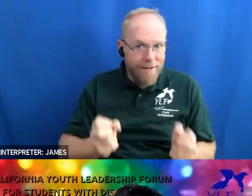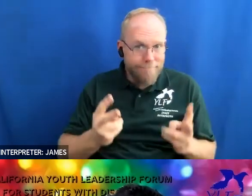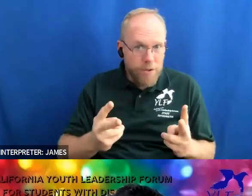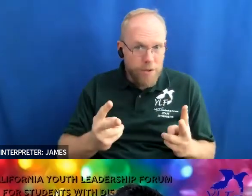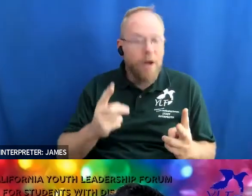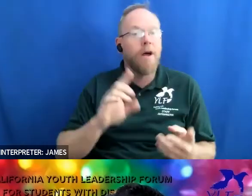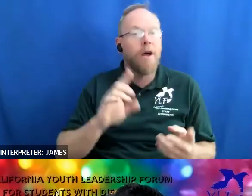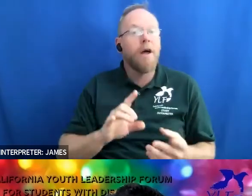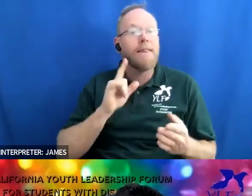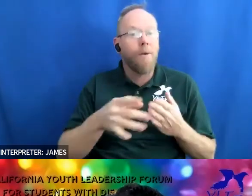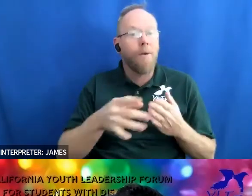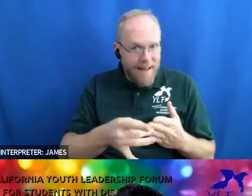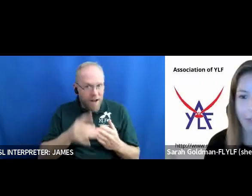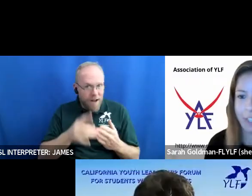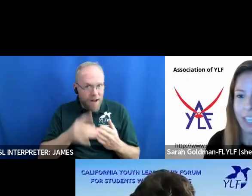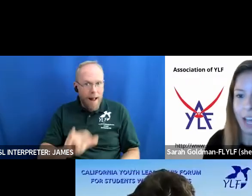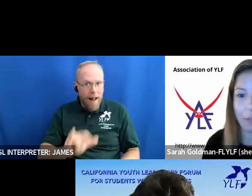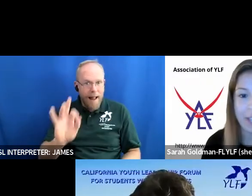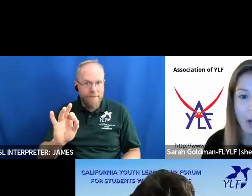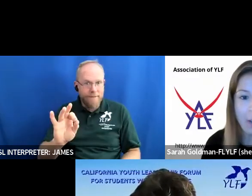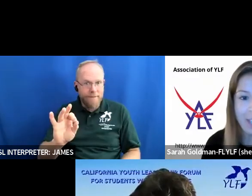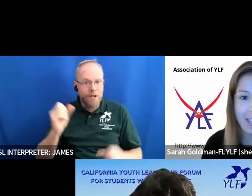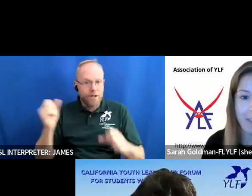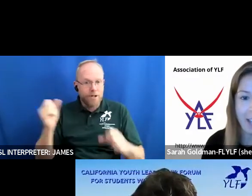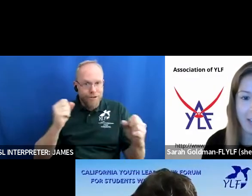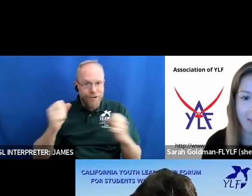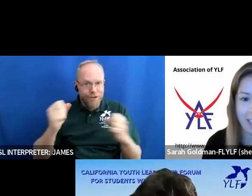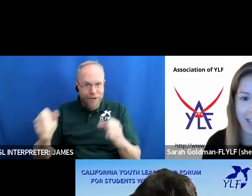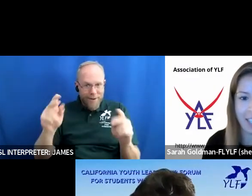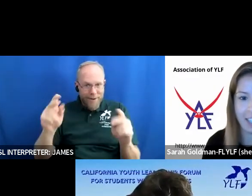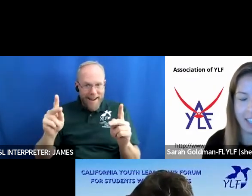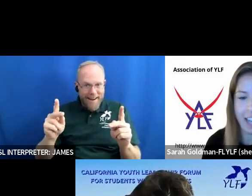we will have you all unmute yourself so we can all say them out loud together